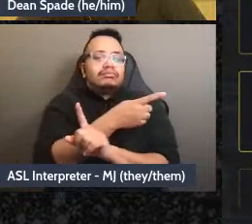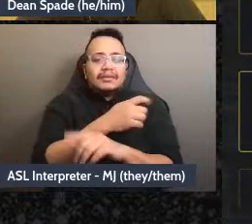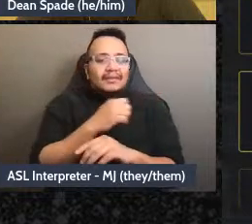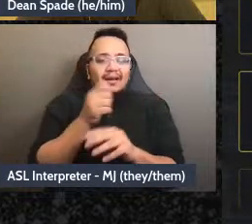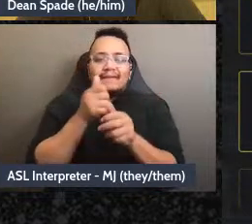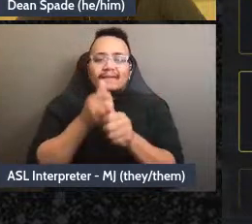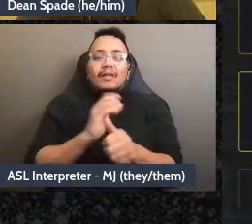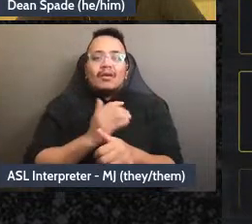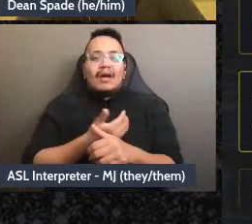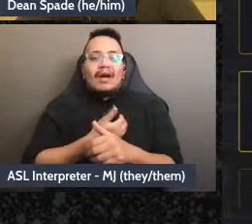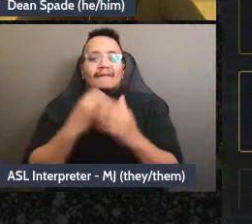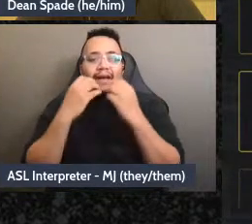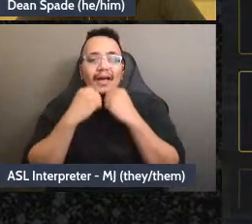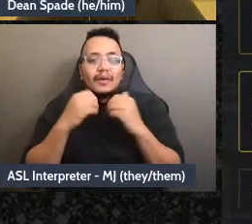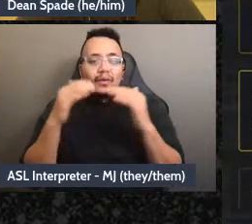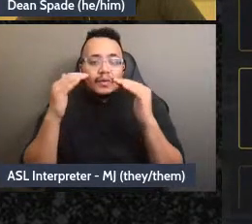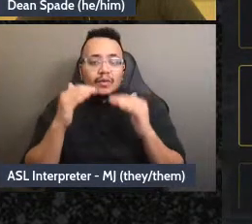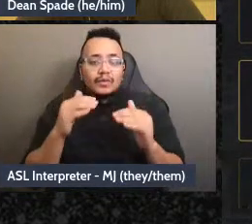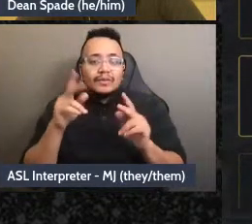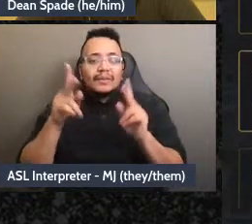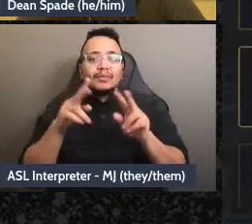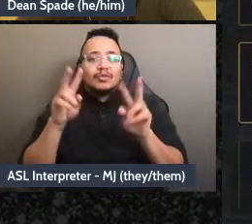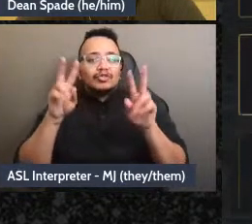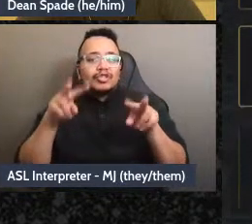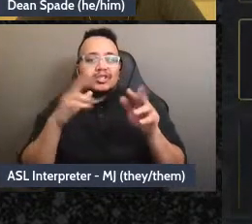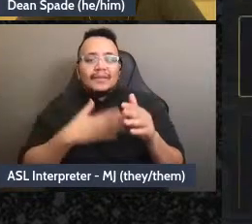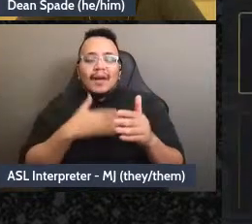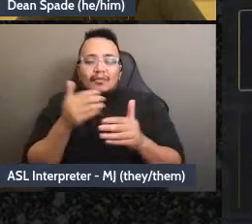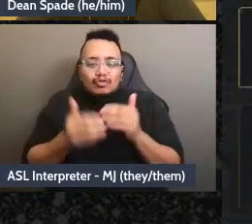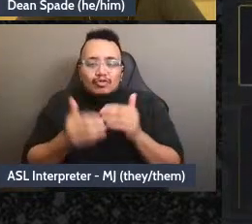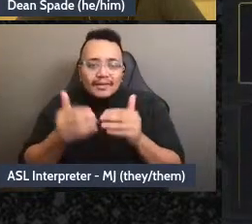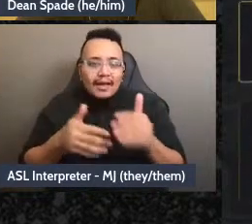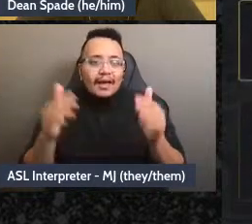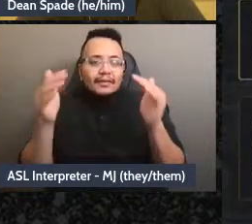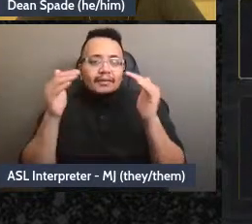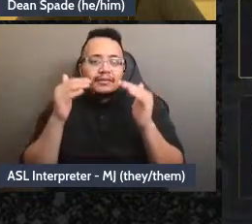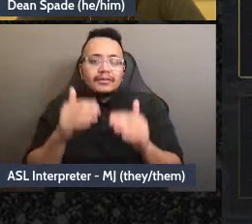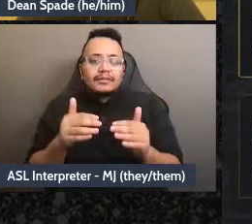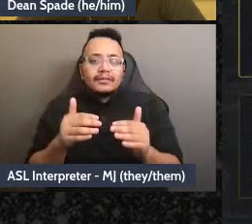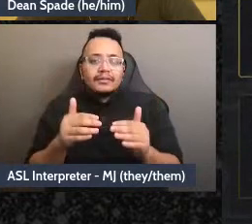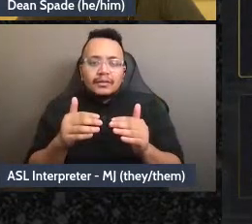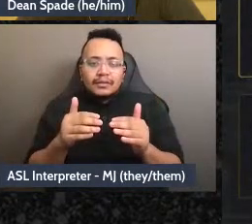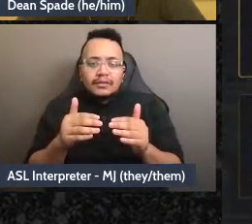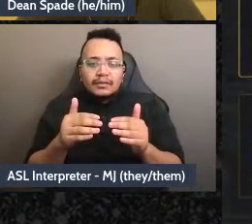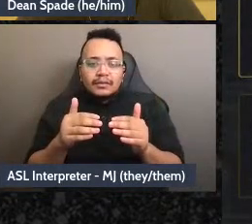people judging how I process, too hard to redu-to reverse a consensus, decision